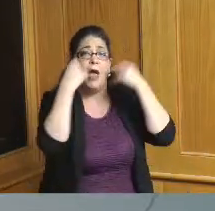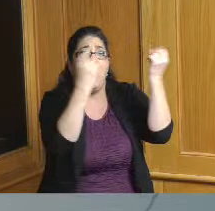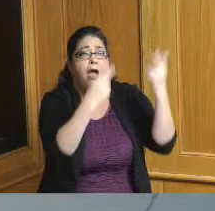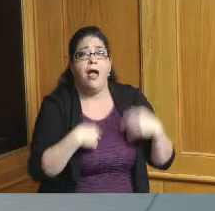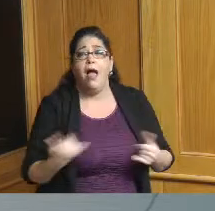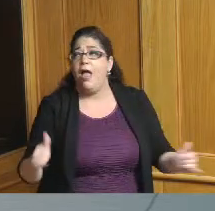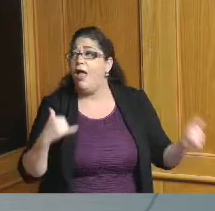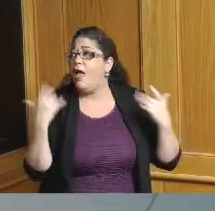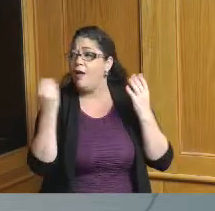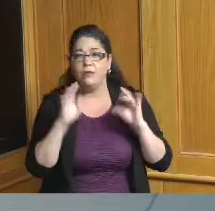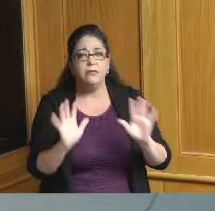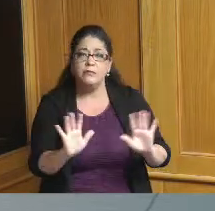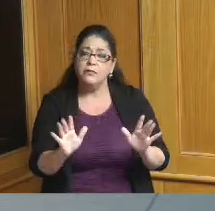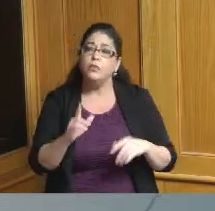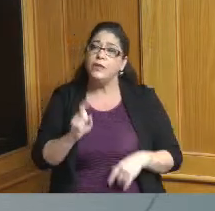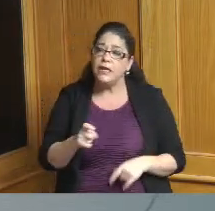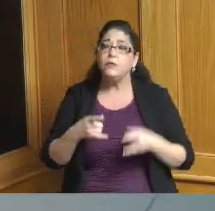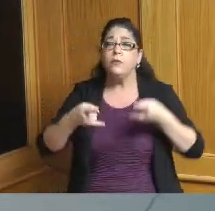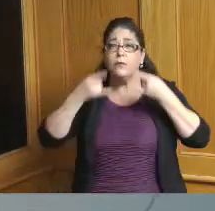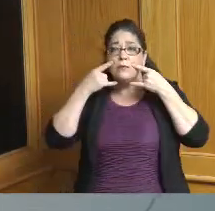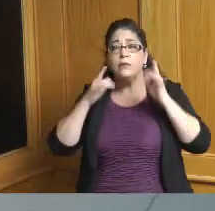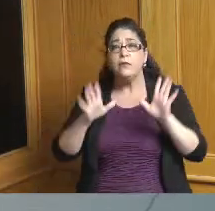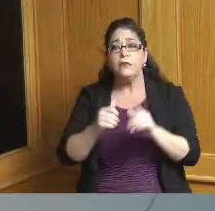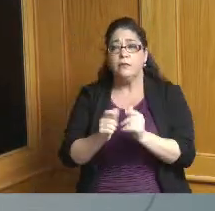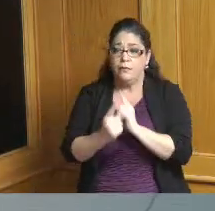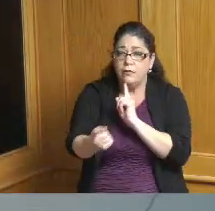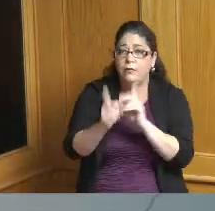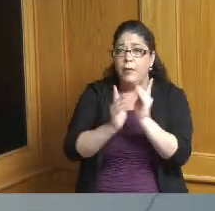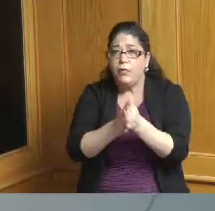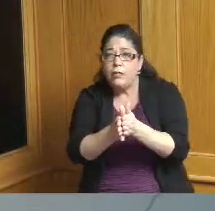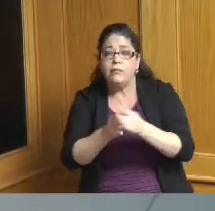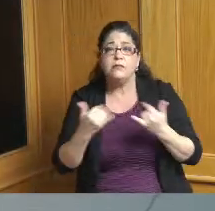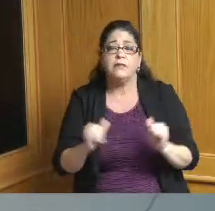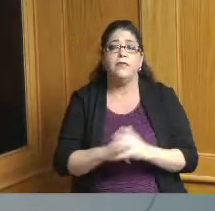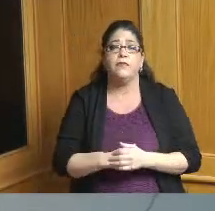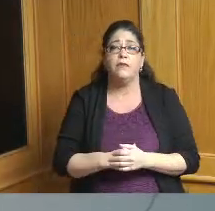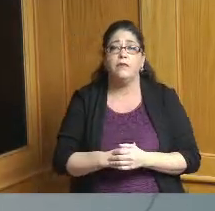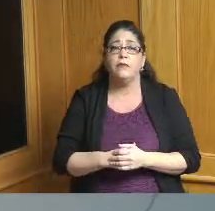is because we have testing you can also test and reassure yourself that you don't have Covid